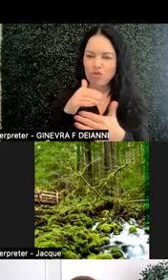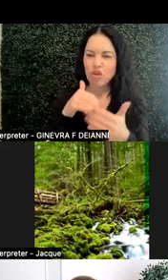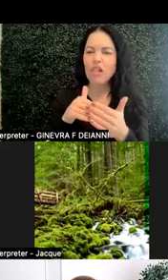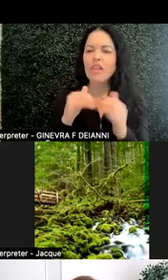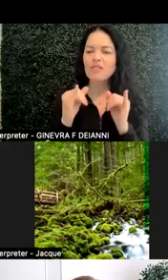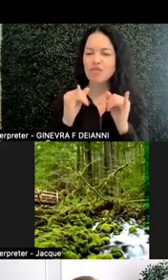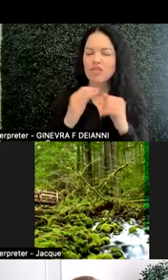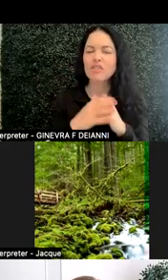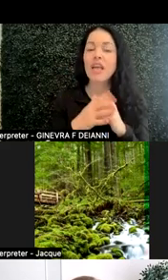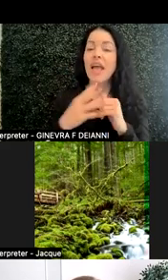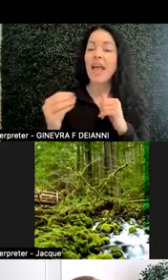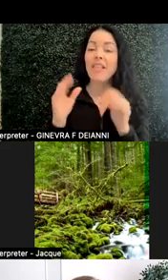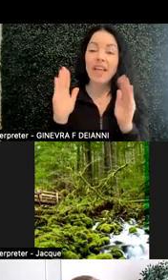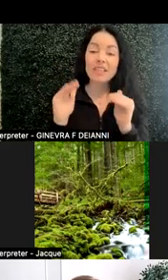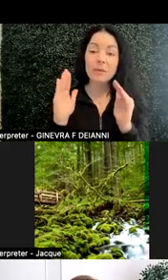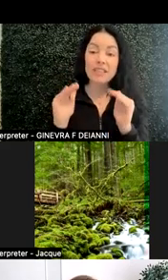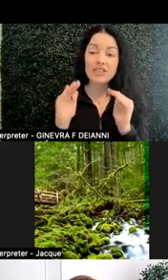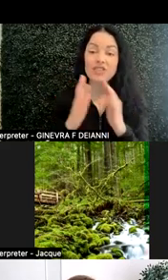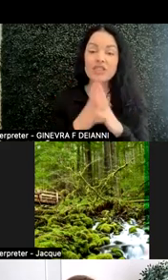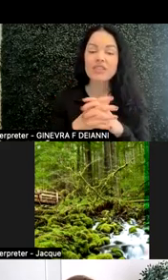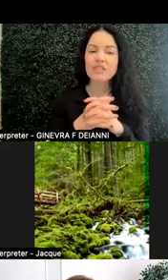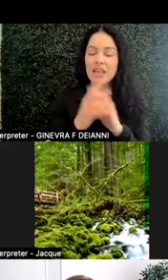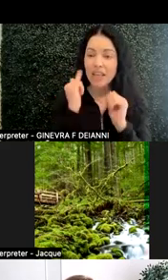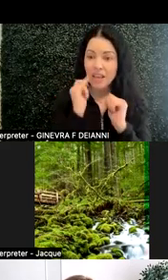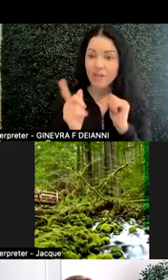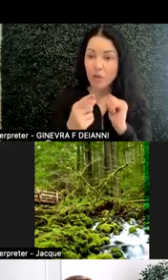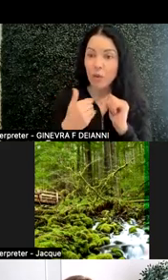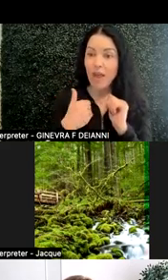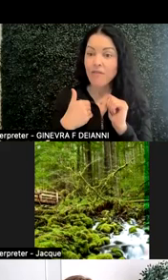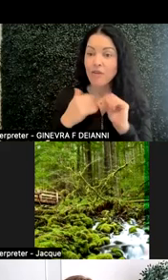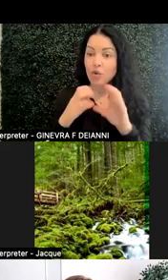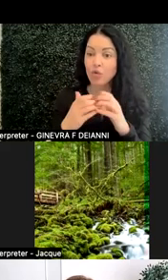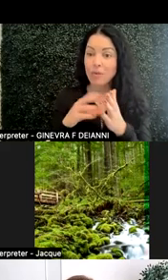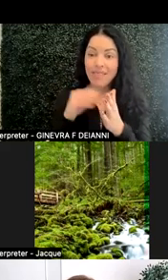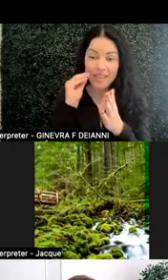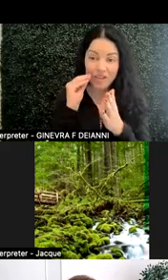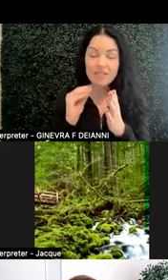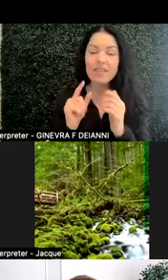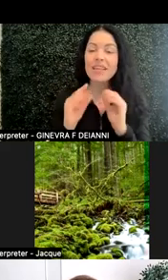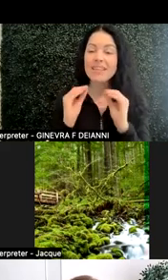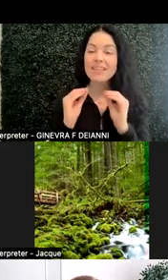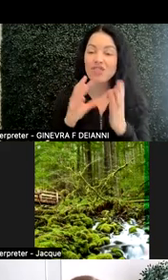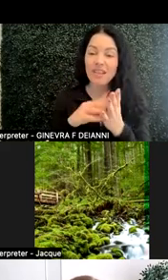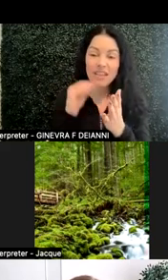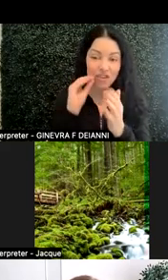and the expectations. If you have group leaders, teach the leaders how to lead.